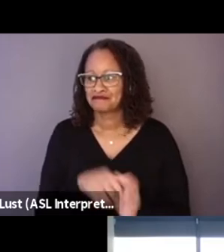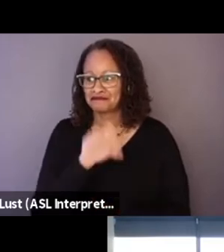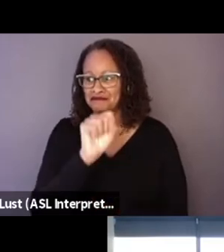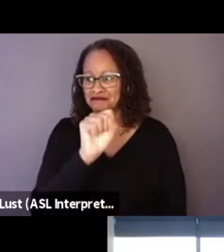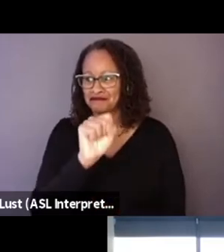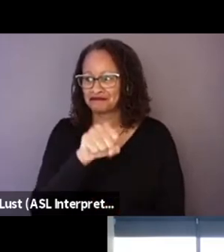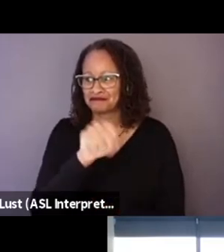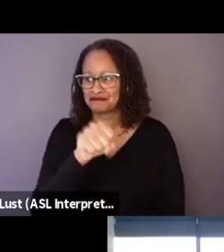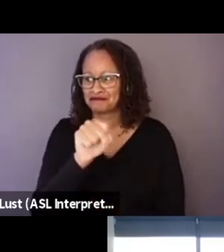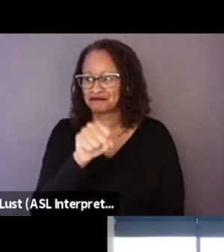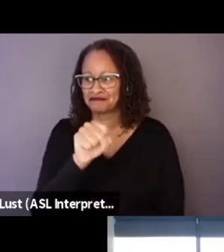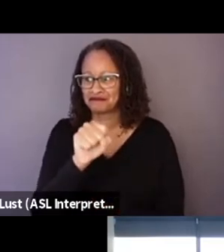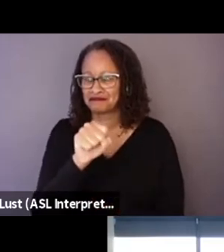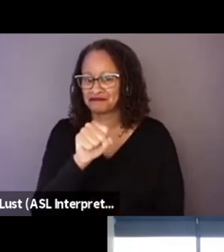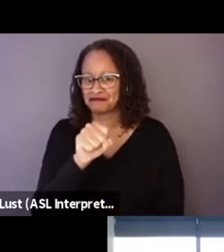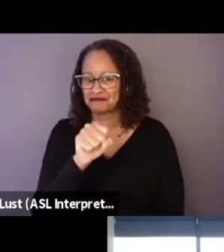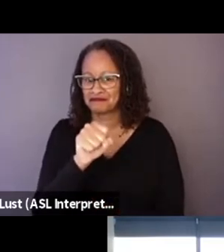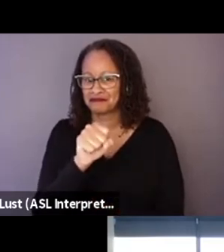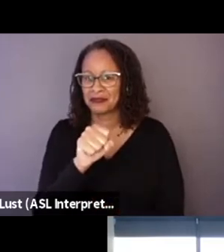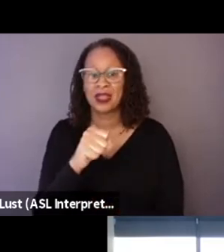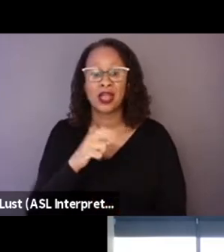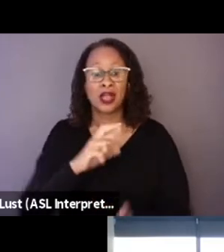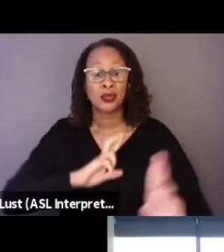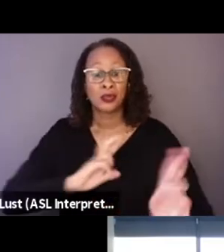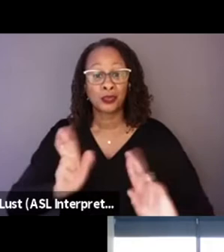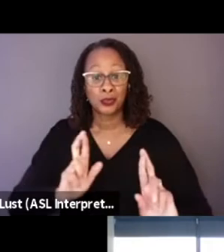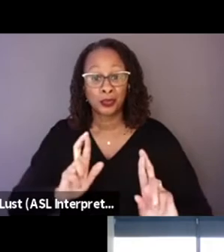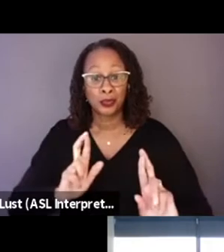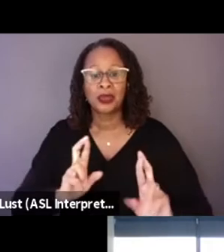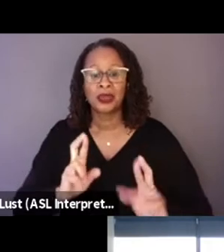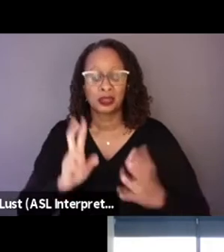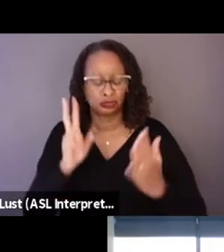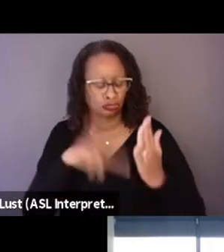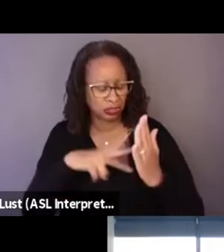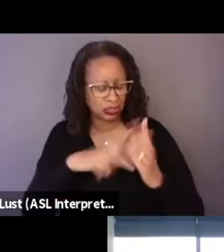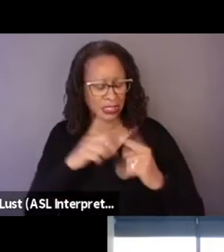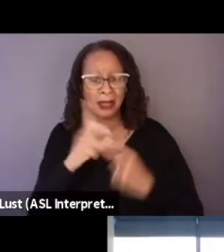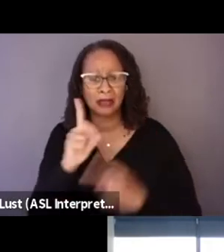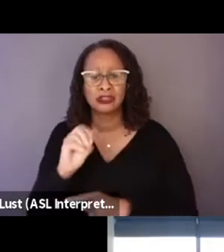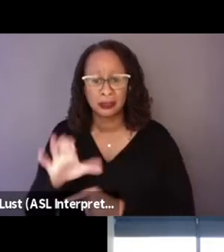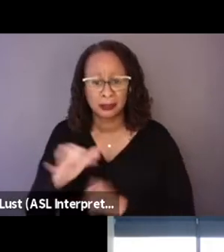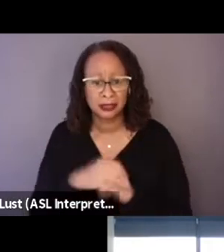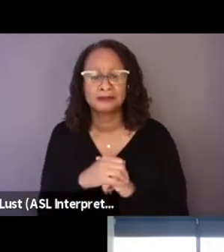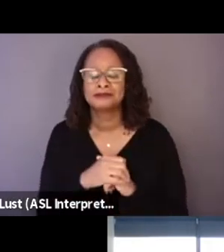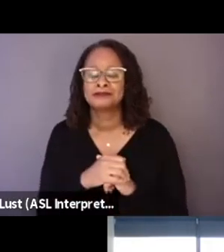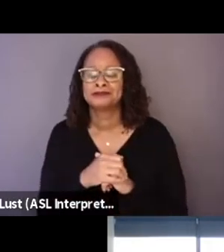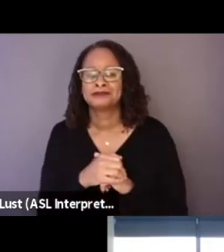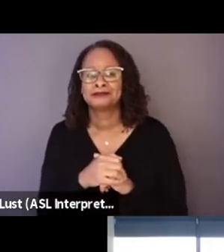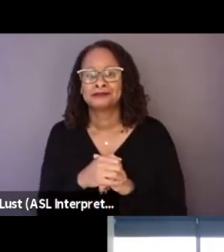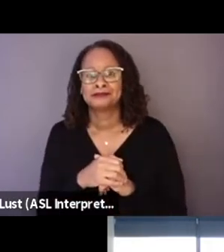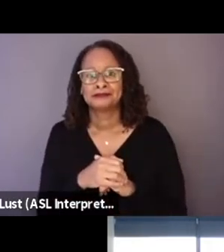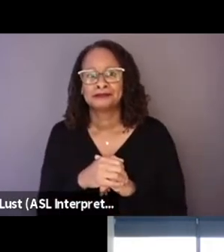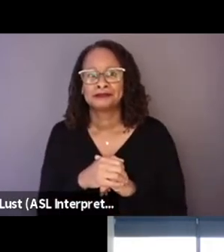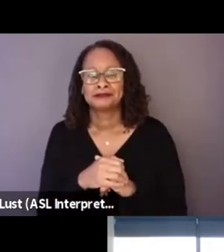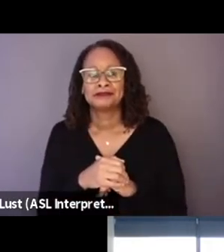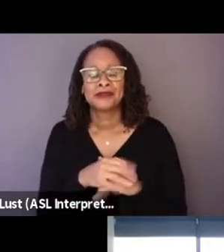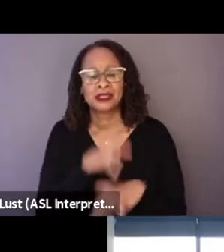I mean, I was preparing reading about documentary and stuff and talking to documentary filmmaker friends